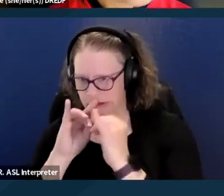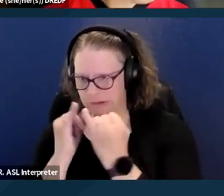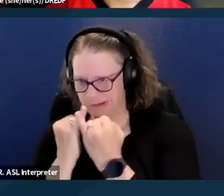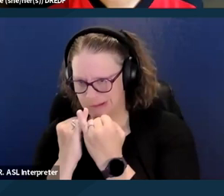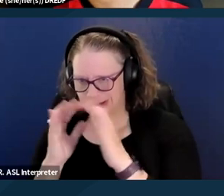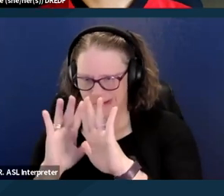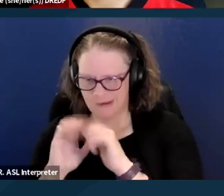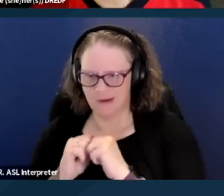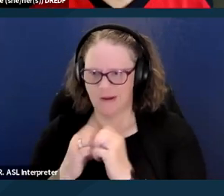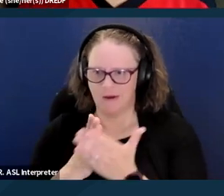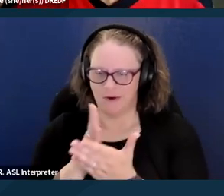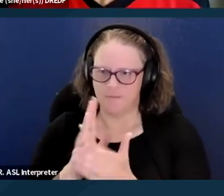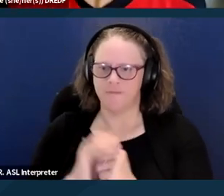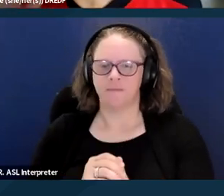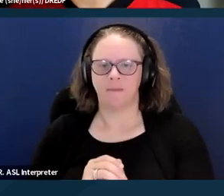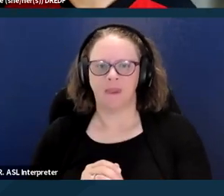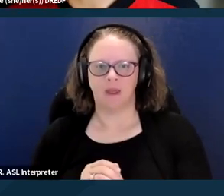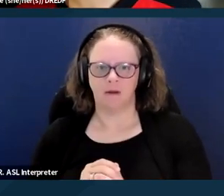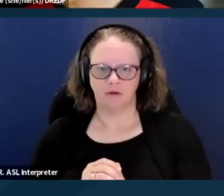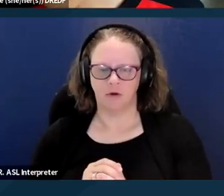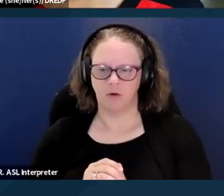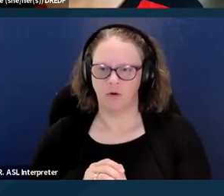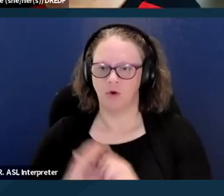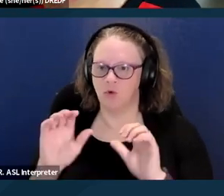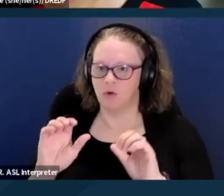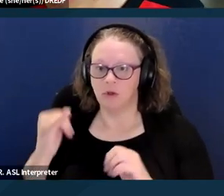Okay, an appeal of that because they should be,